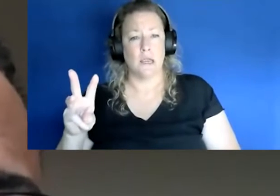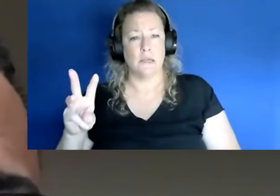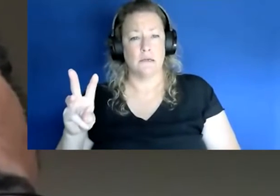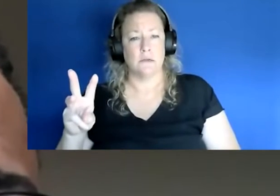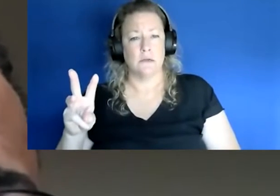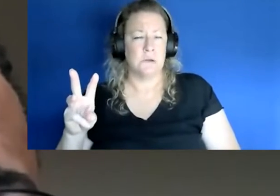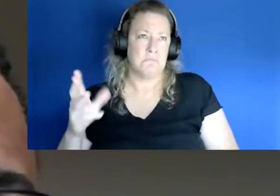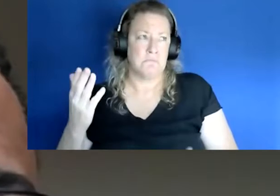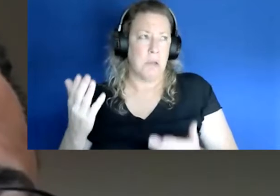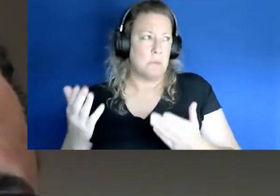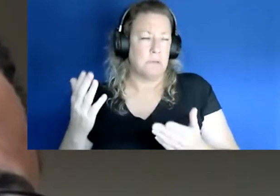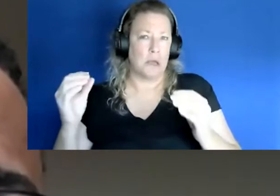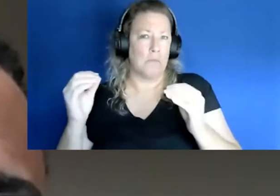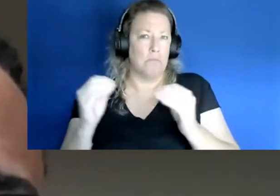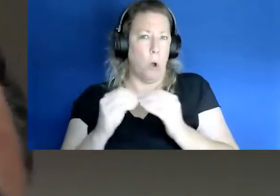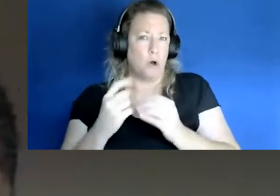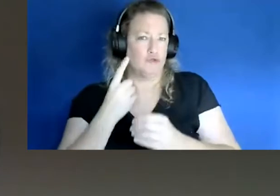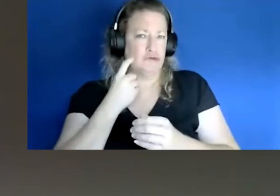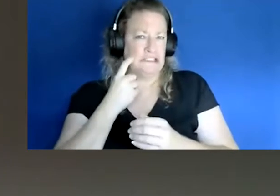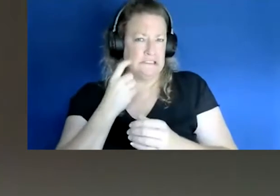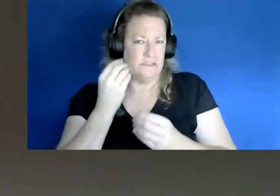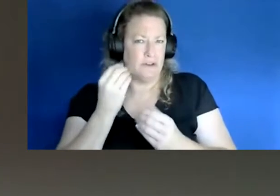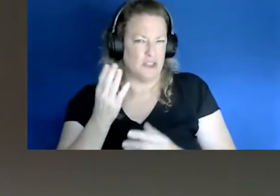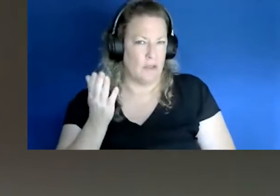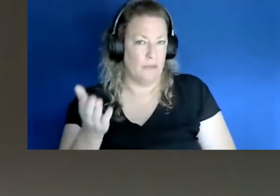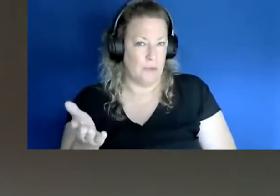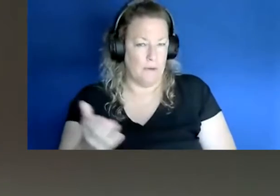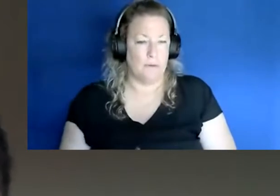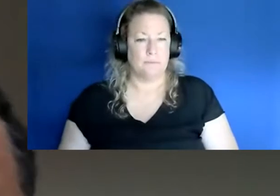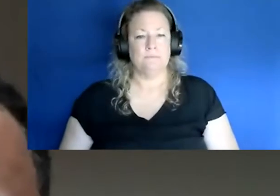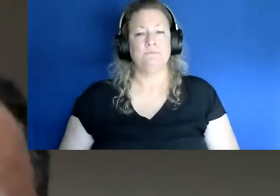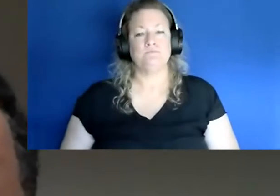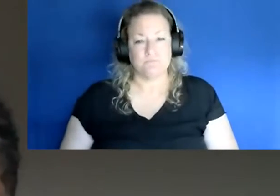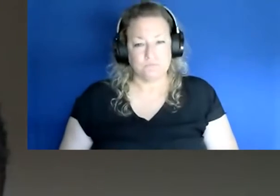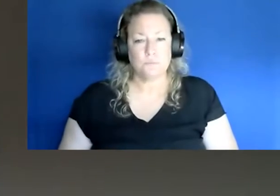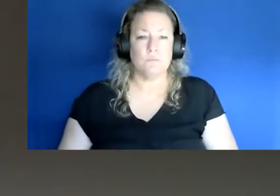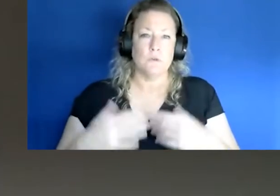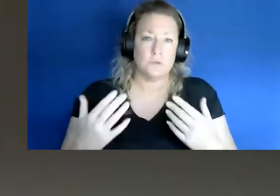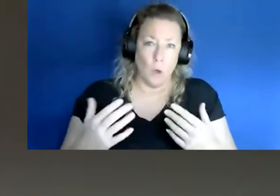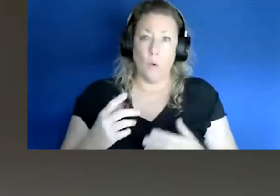it's probably more more up-to-date data. So you know as of a couple weeks ago we were in that kind